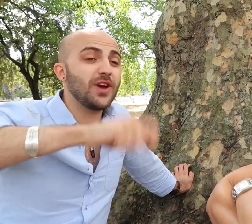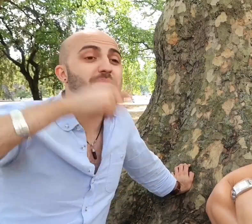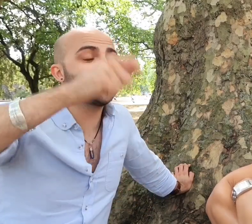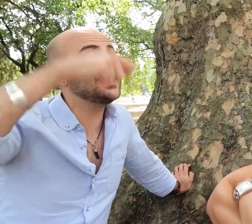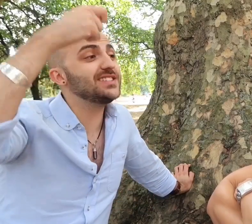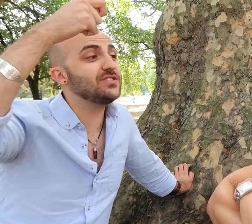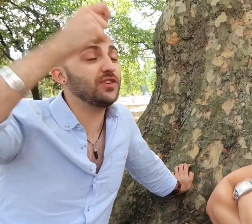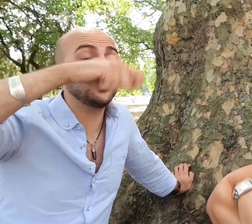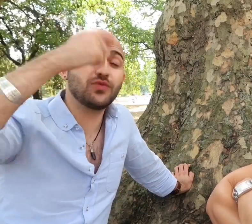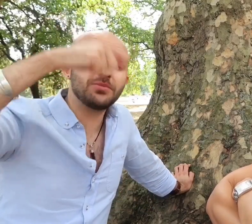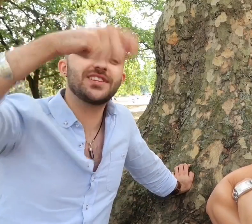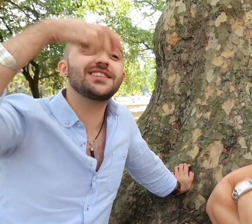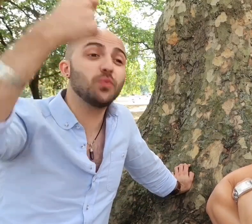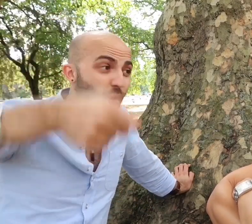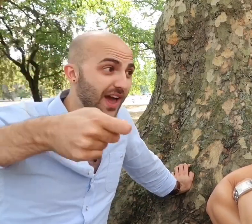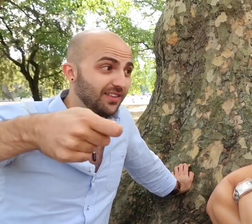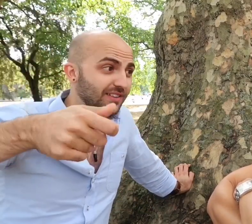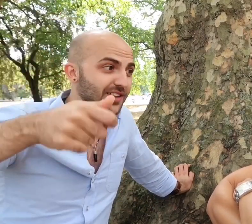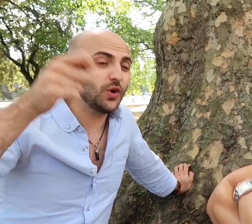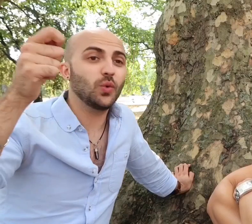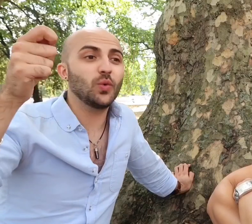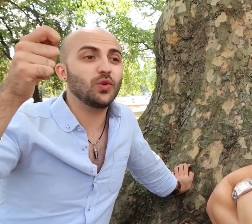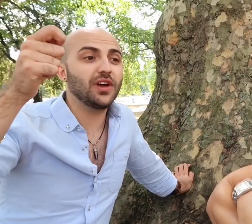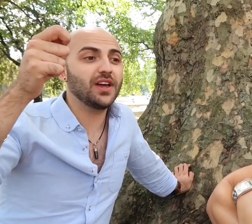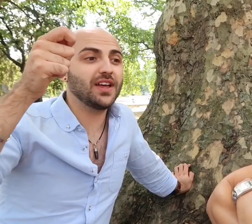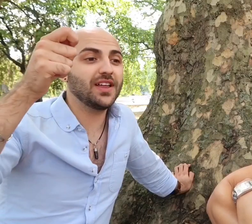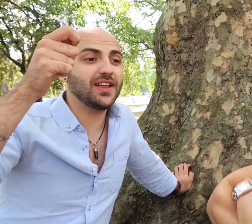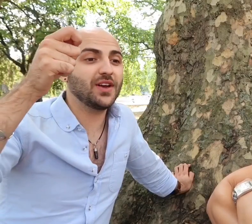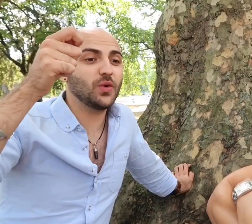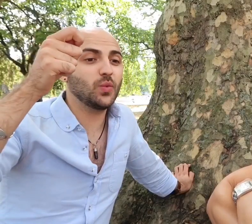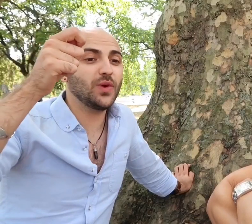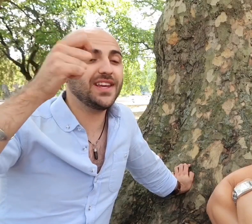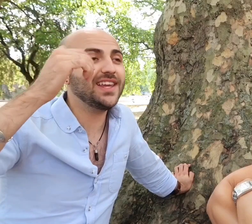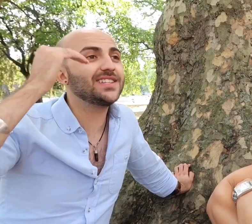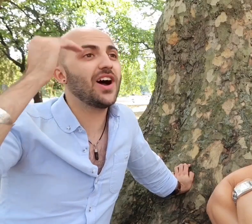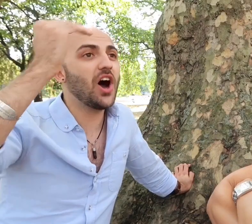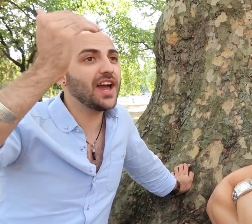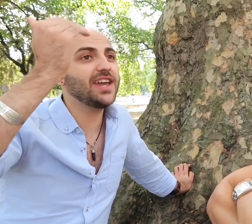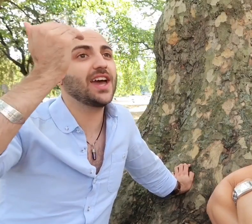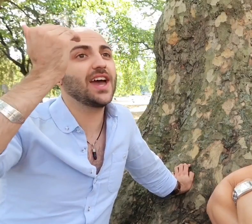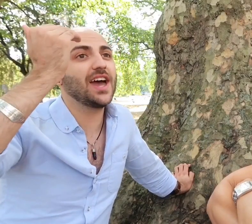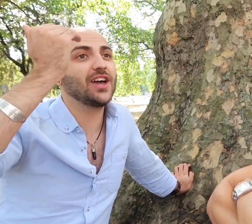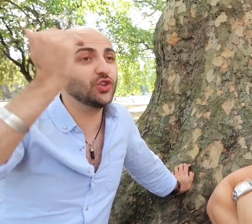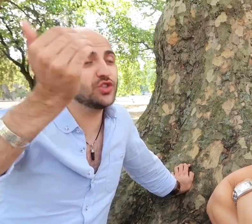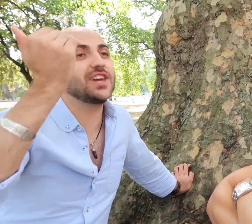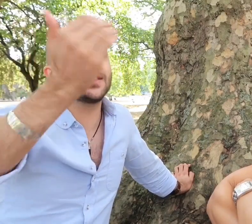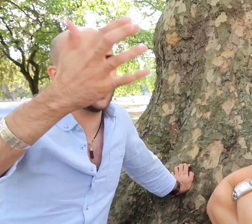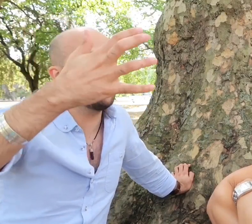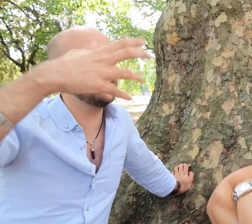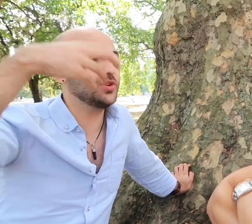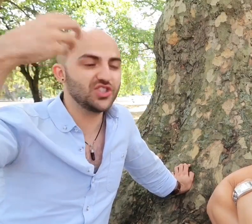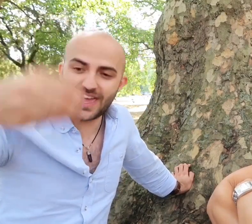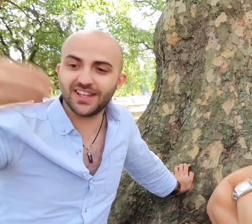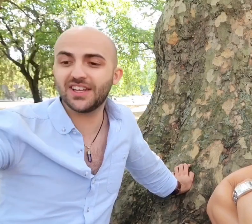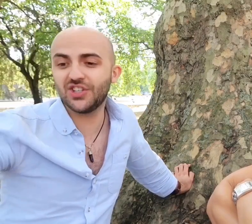If it's represented, if it's represented well, we lead a high good example which then can